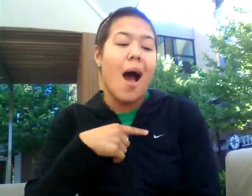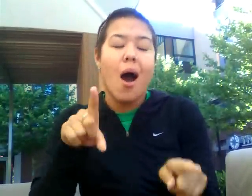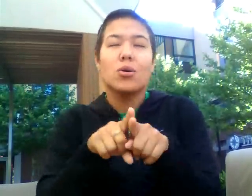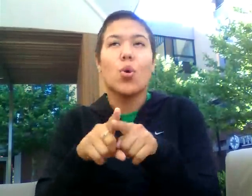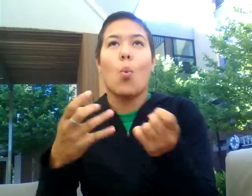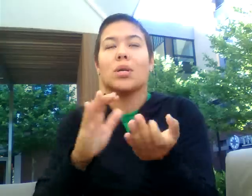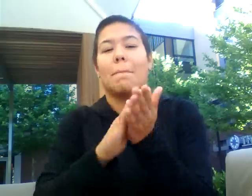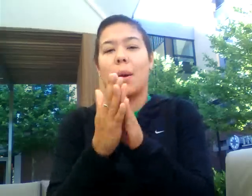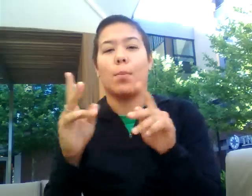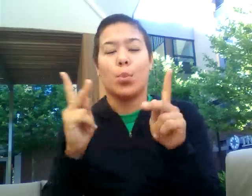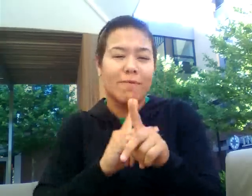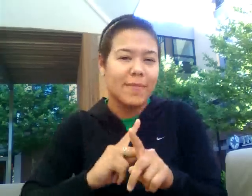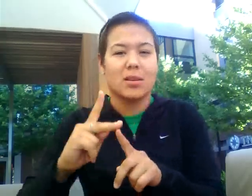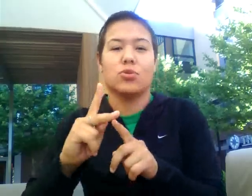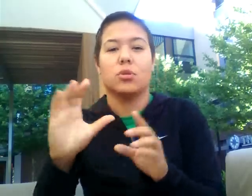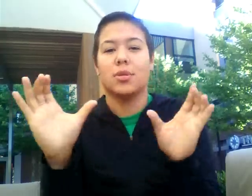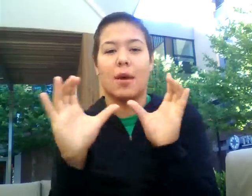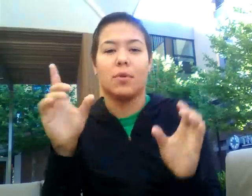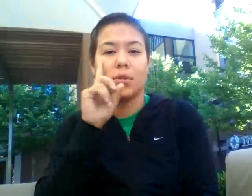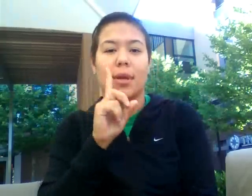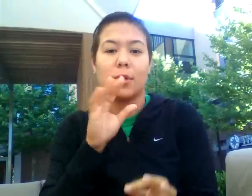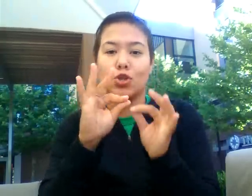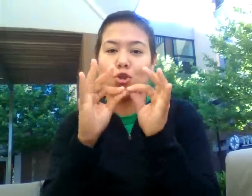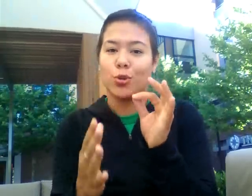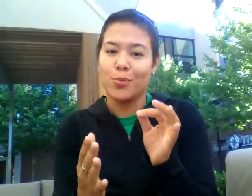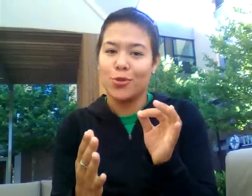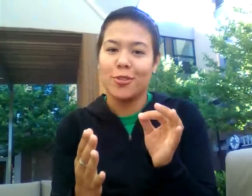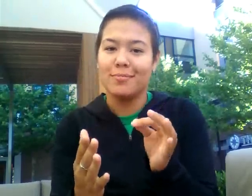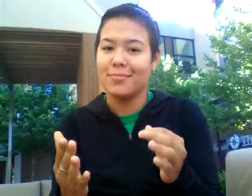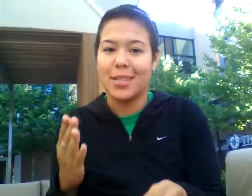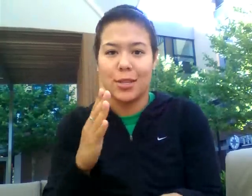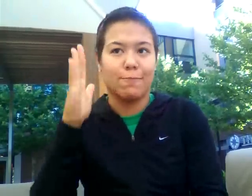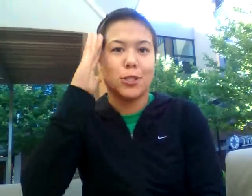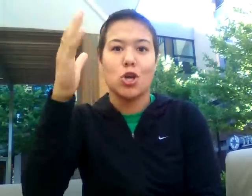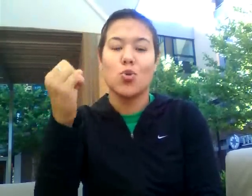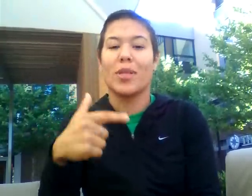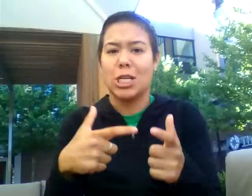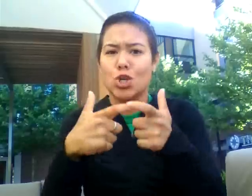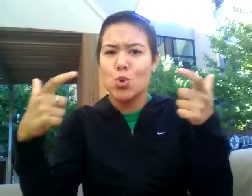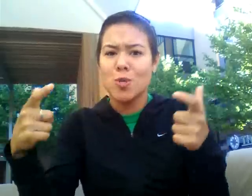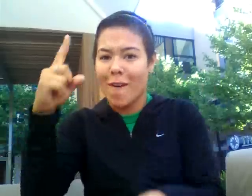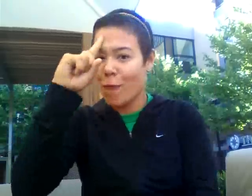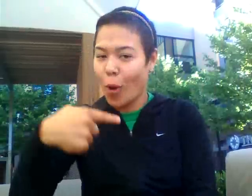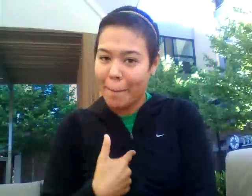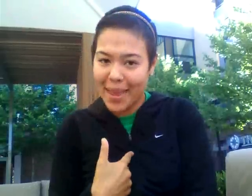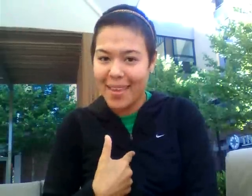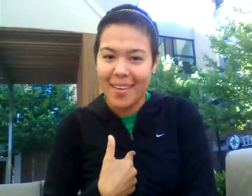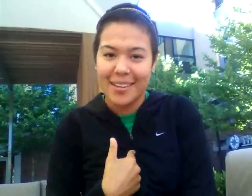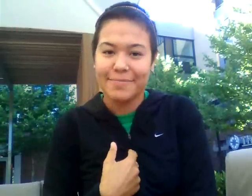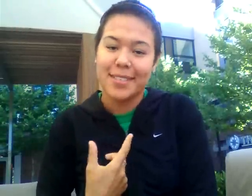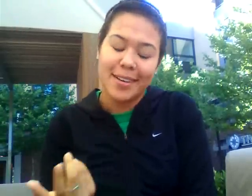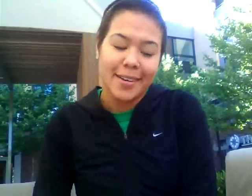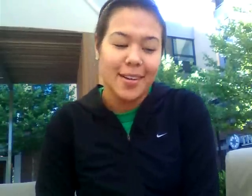I also want to become a professional deaf interpreter in the future so this is huge for me!